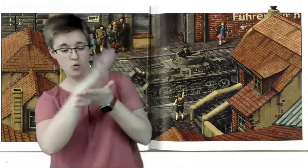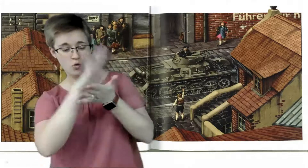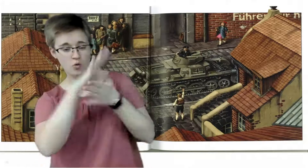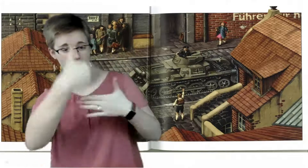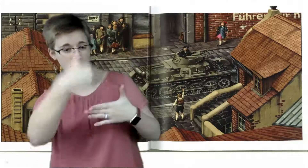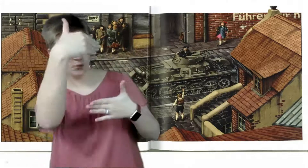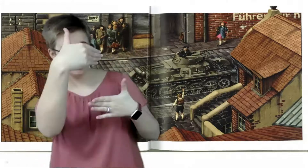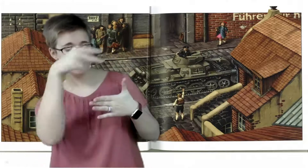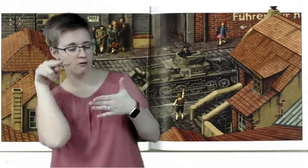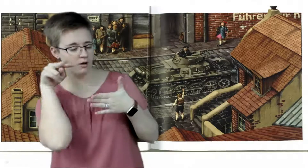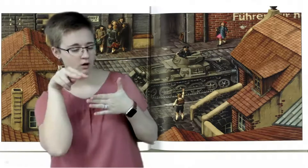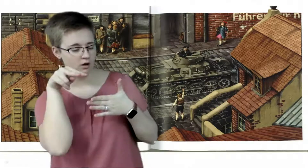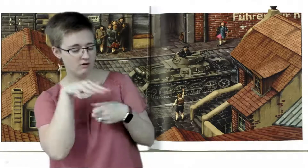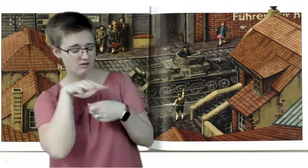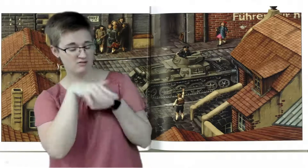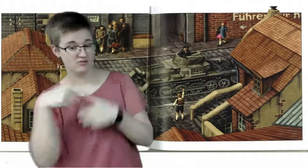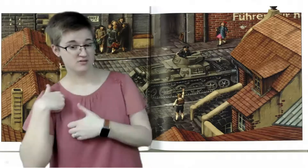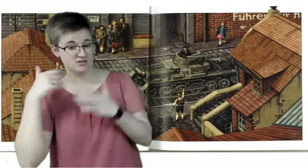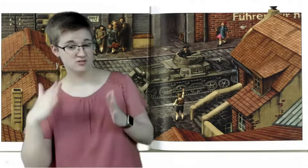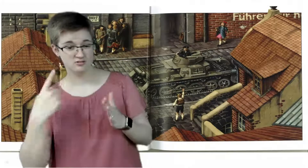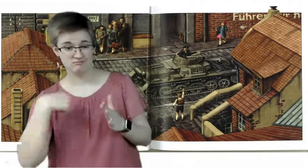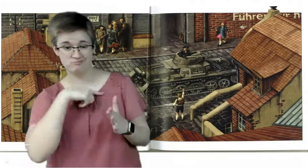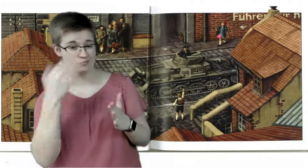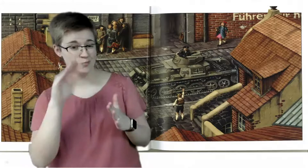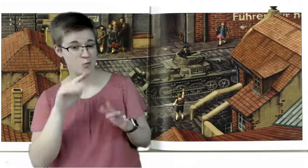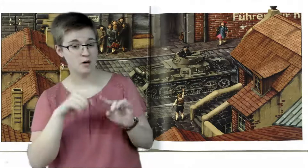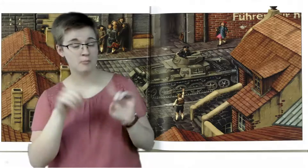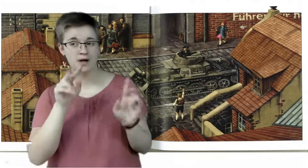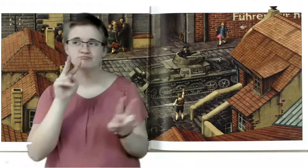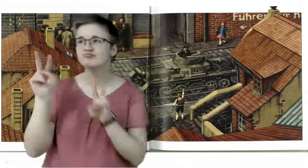They are full of soldiers we don't know, but they wink at us.